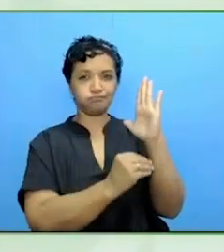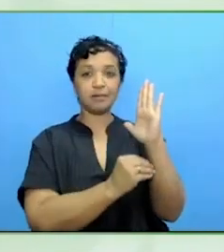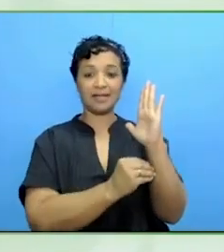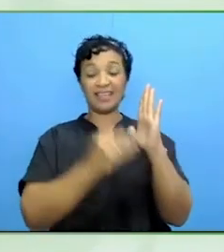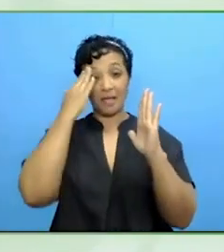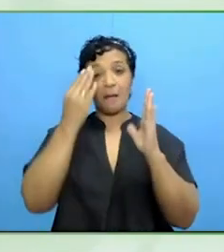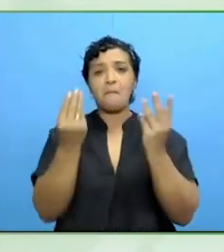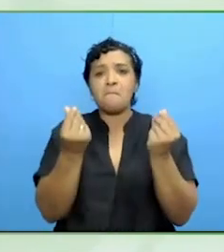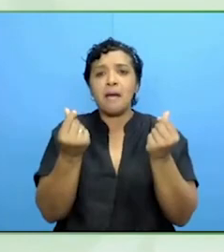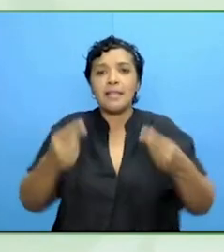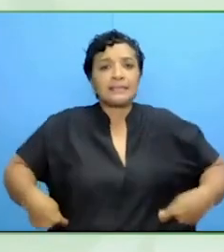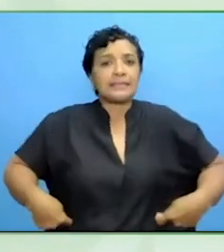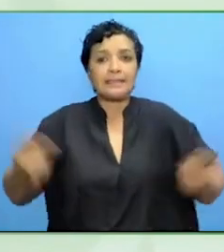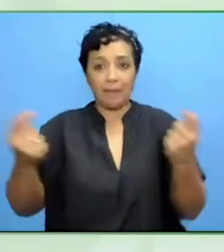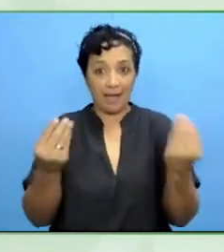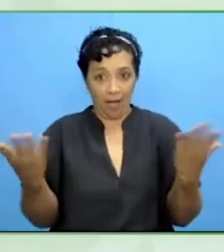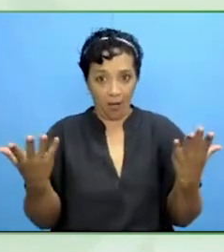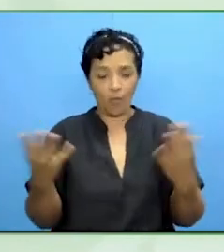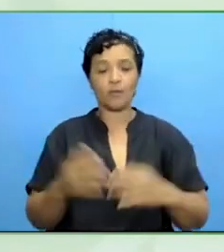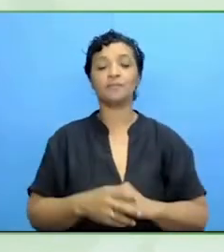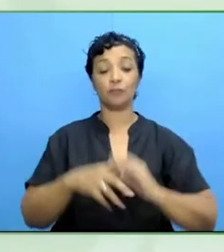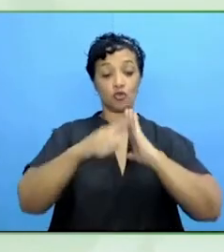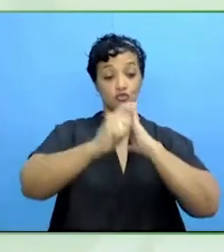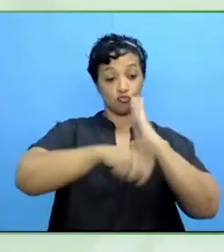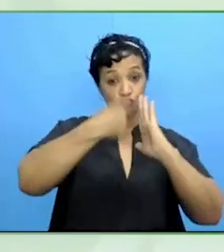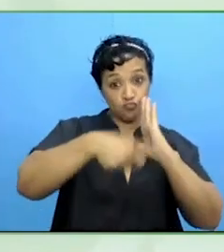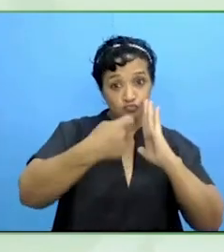The different projects, different activities, they should be